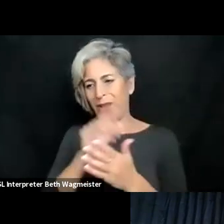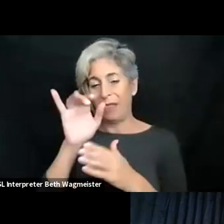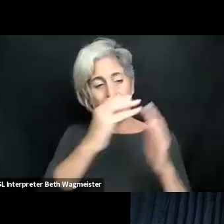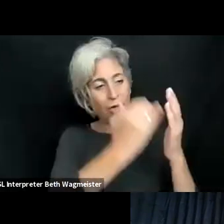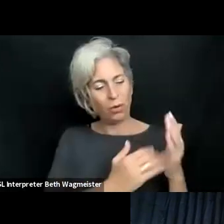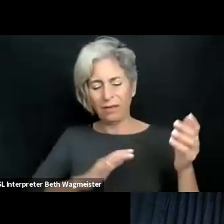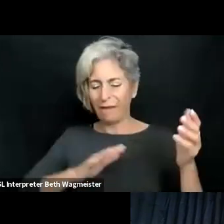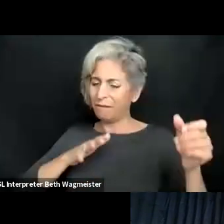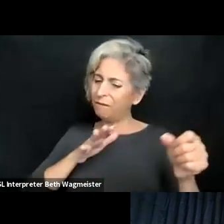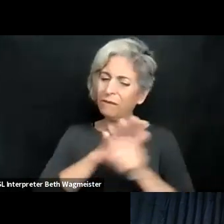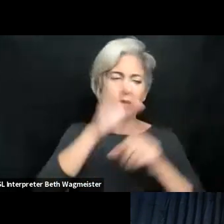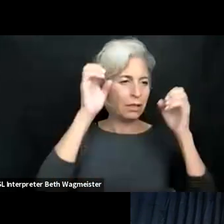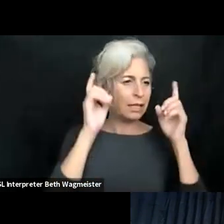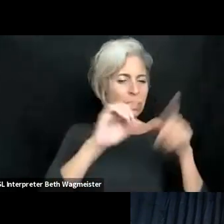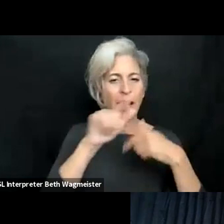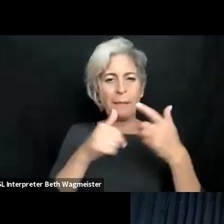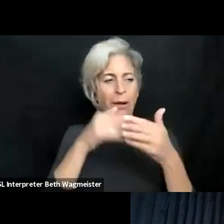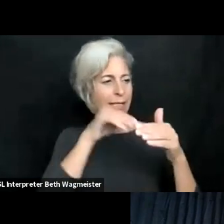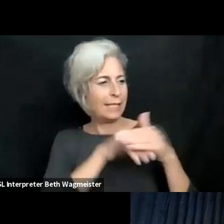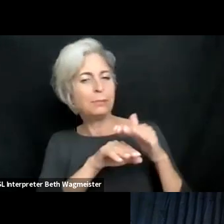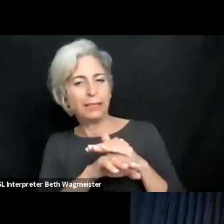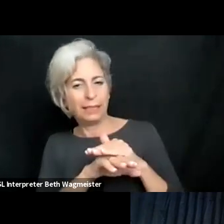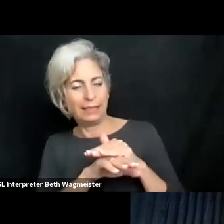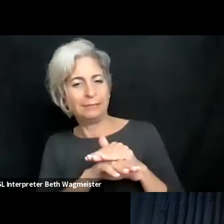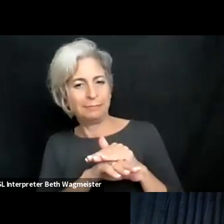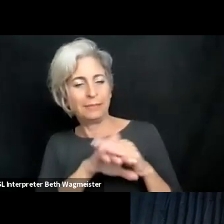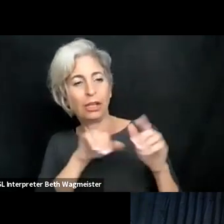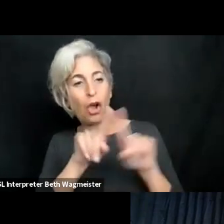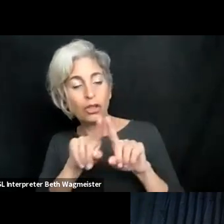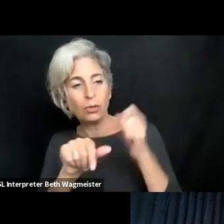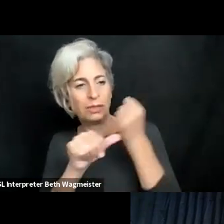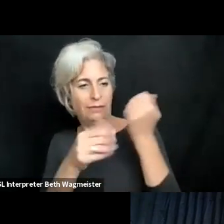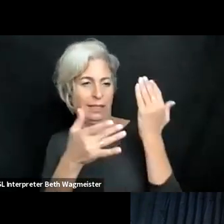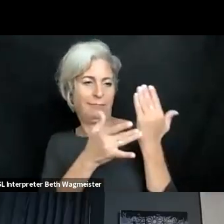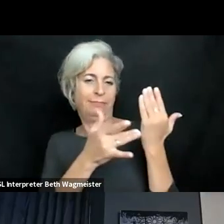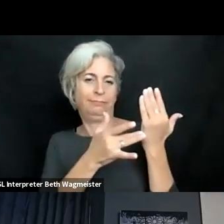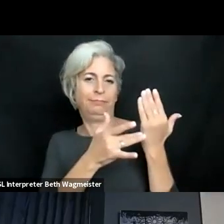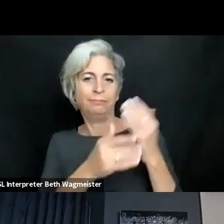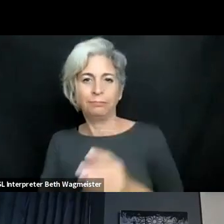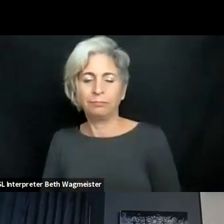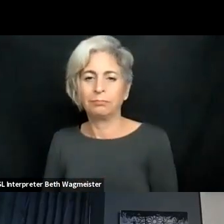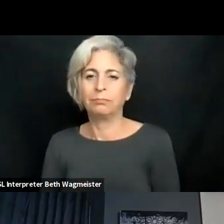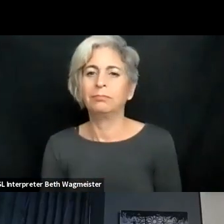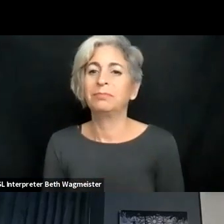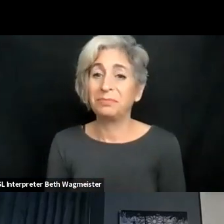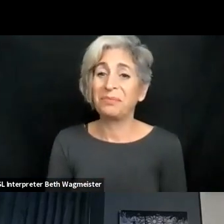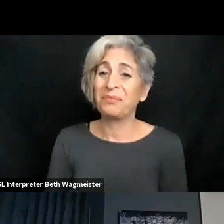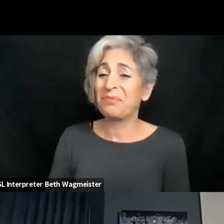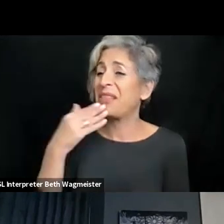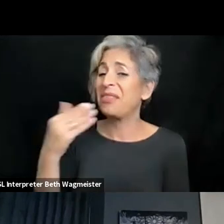ICT accessibility course that will be offered for our undergraduate. And that course will be fully dedicated to the accessibility and assistive